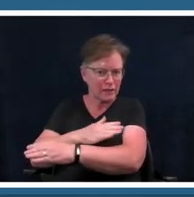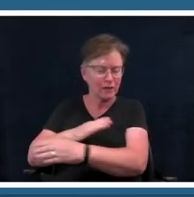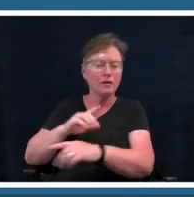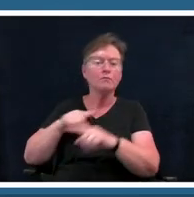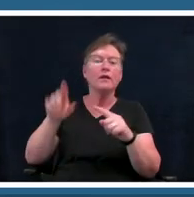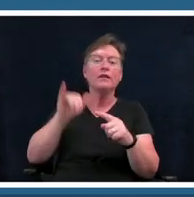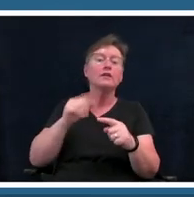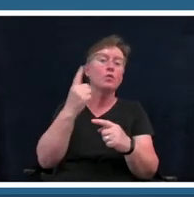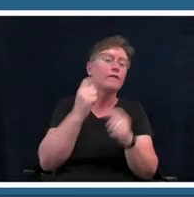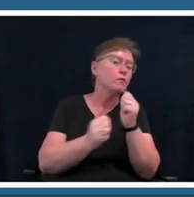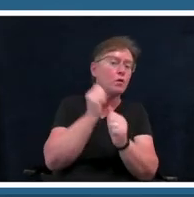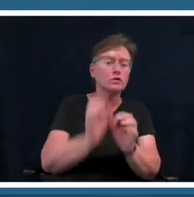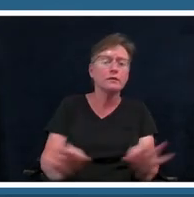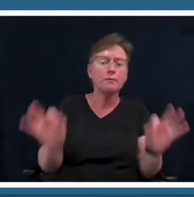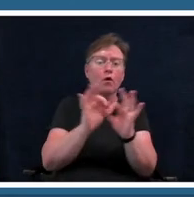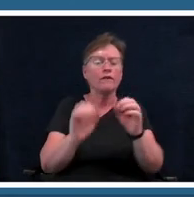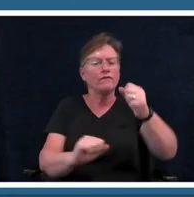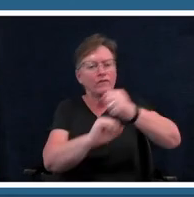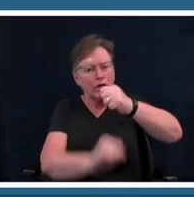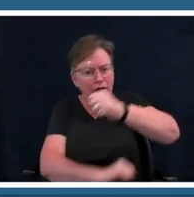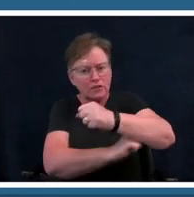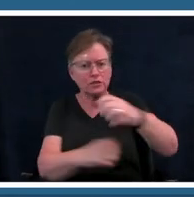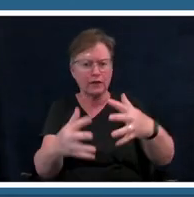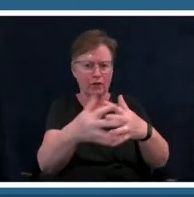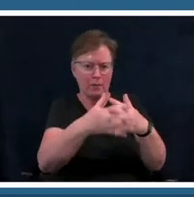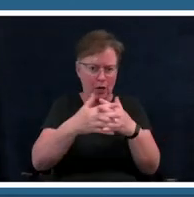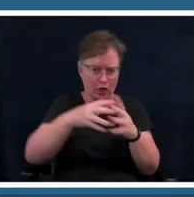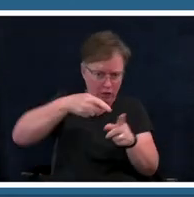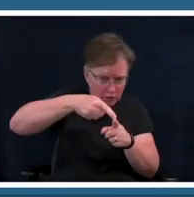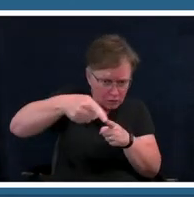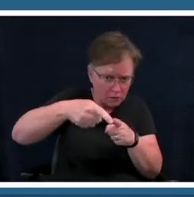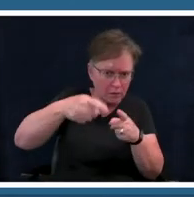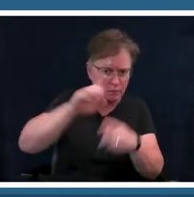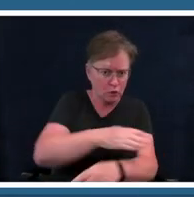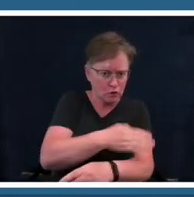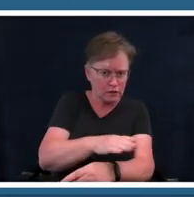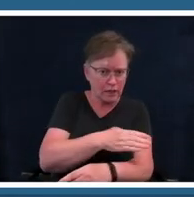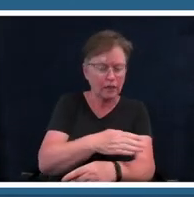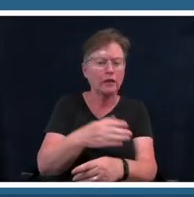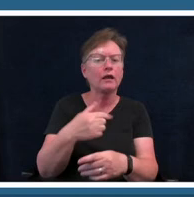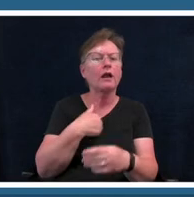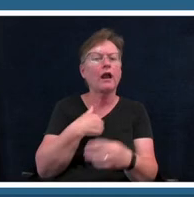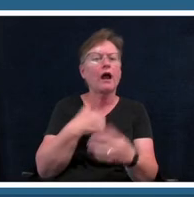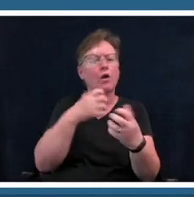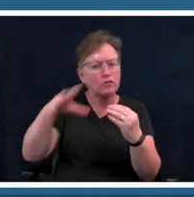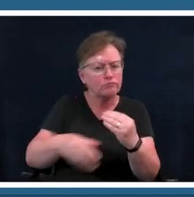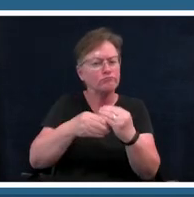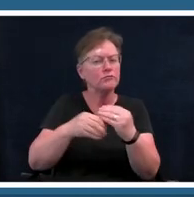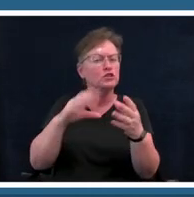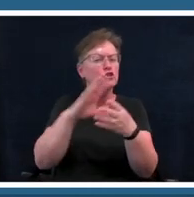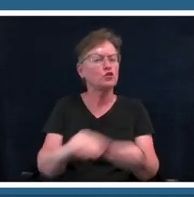and i want to kind of dig into storytelling by observing the blues but